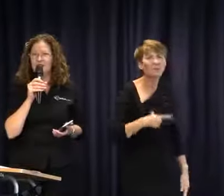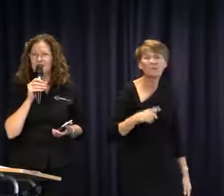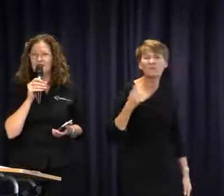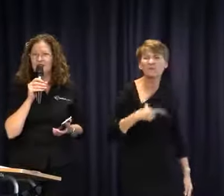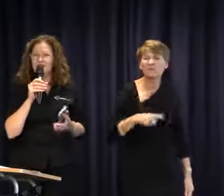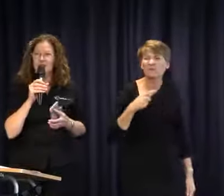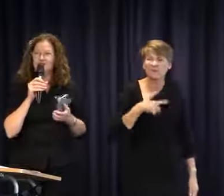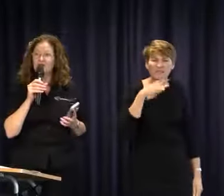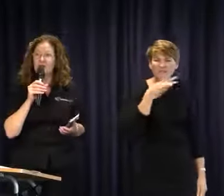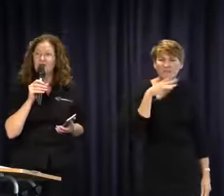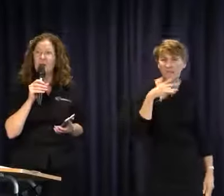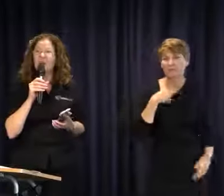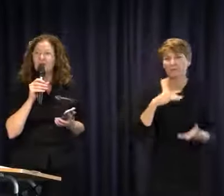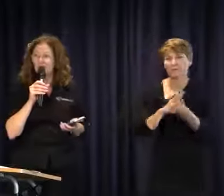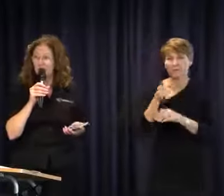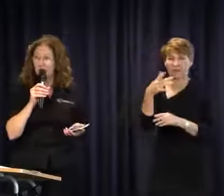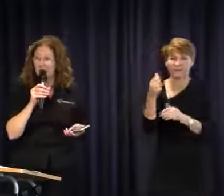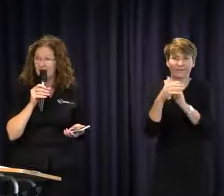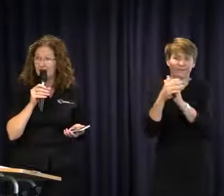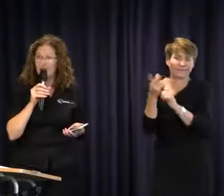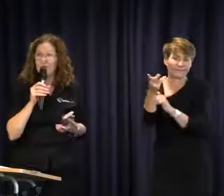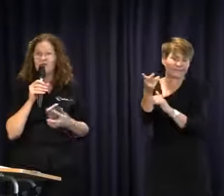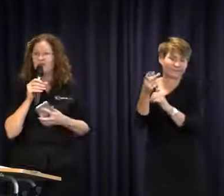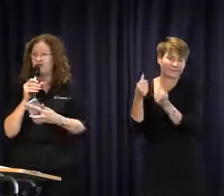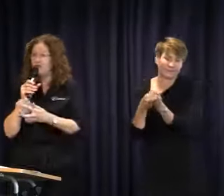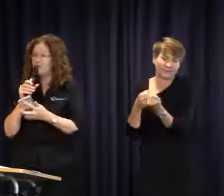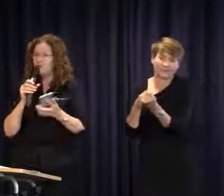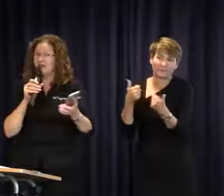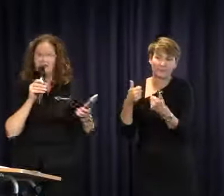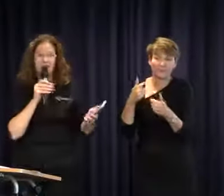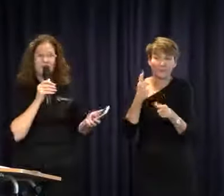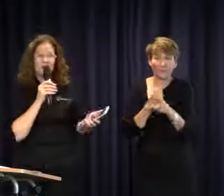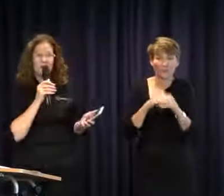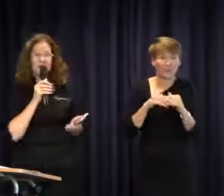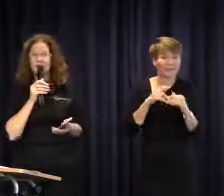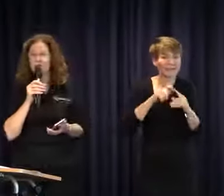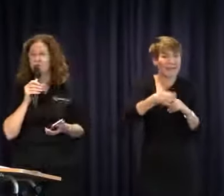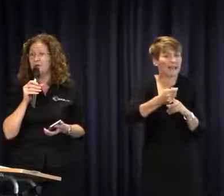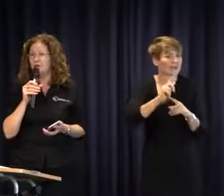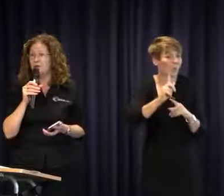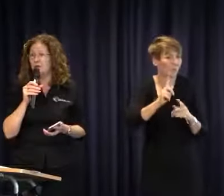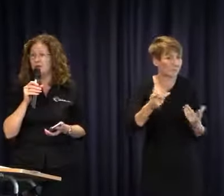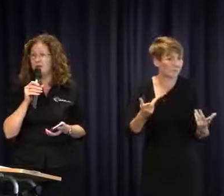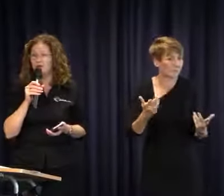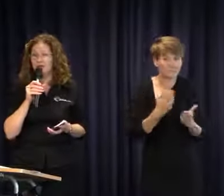We're going to talk about where to from now. That is really up to people in the room today